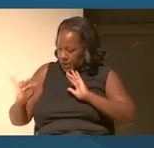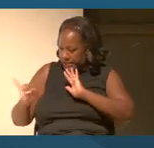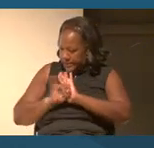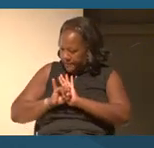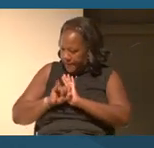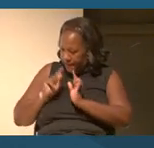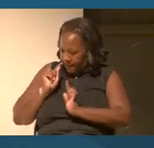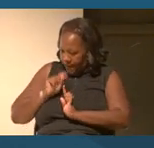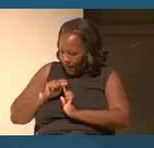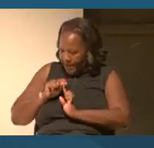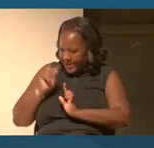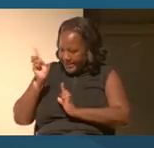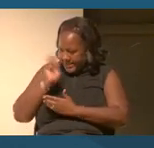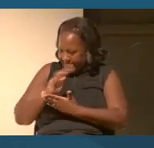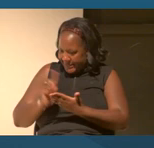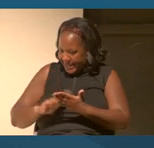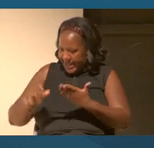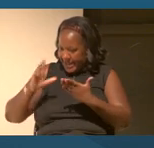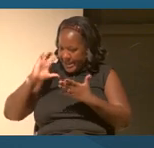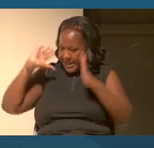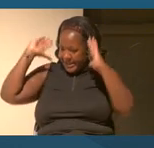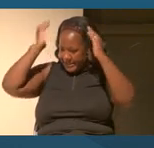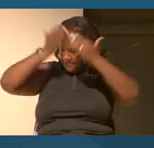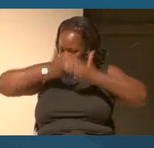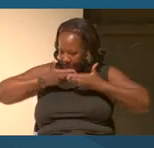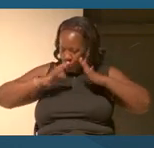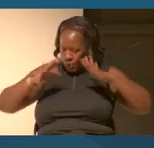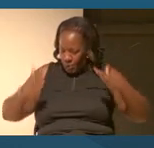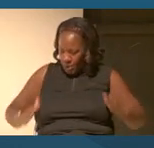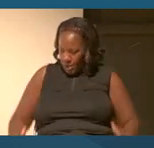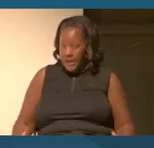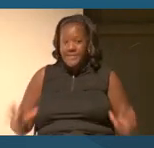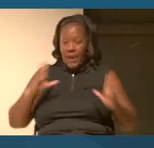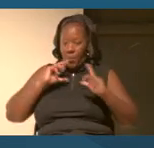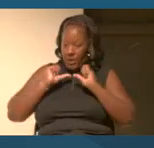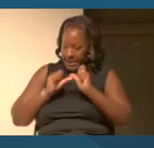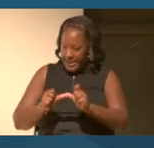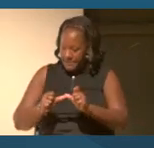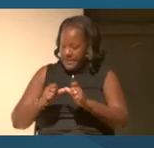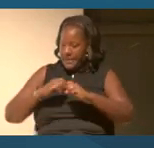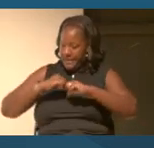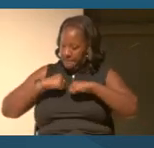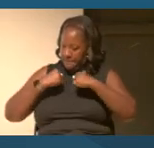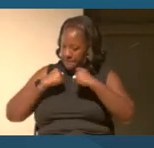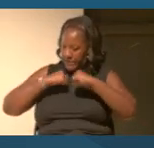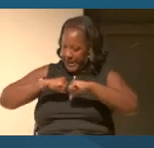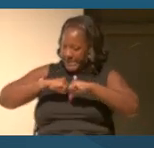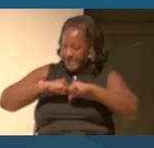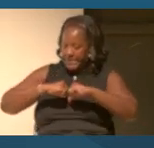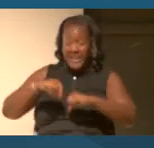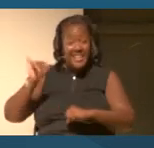design a spacesuit that would keep the men protected in space. How come we don't have that story?